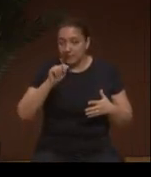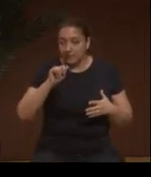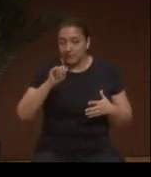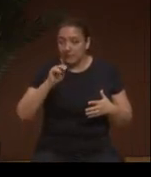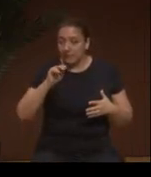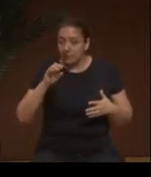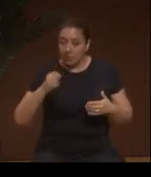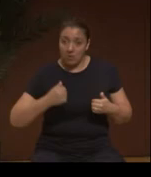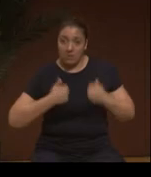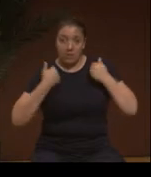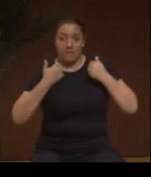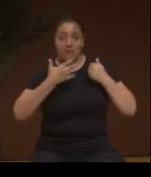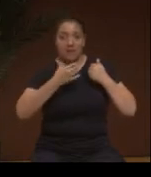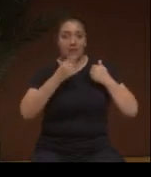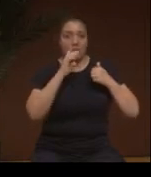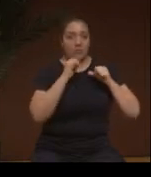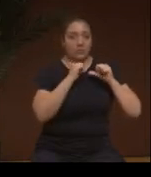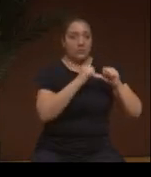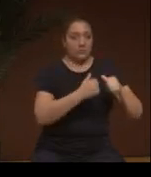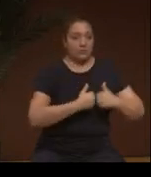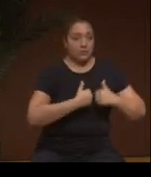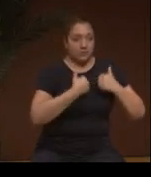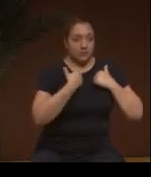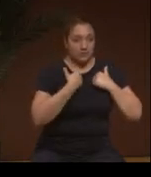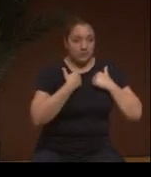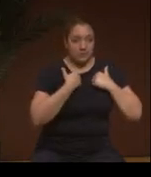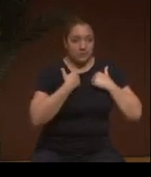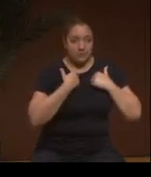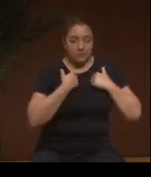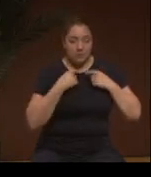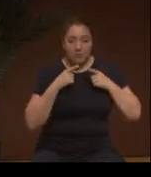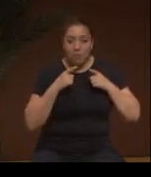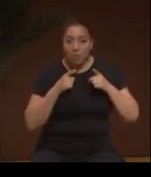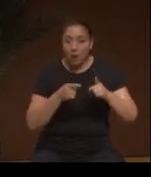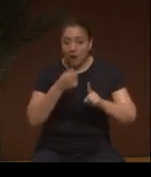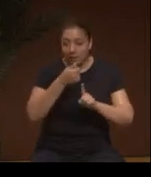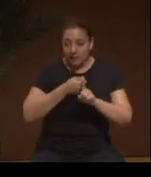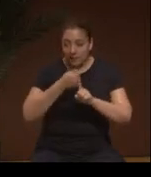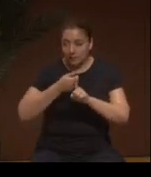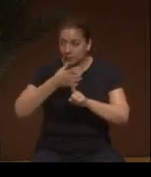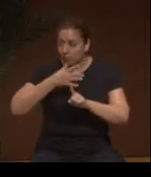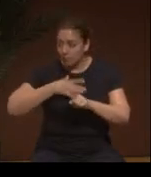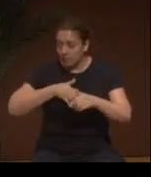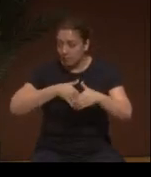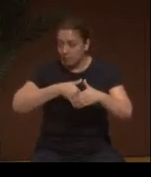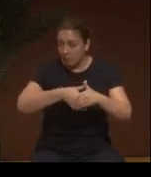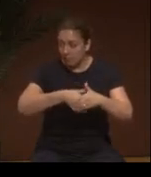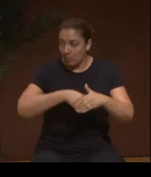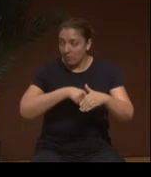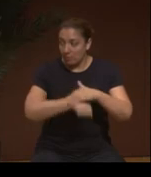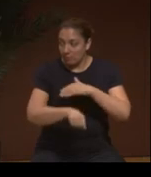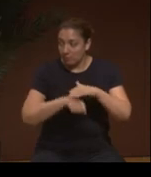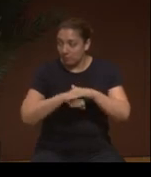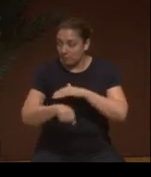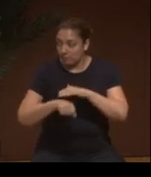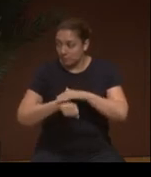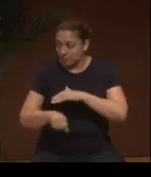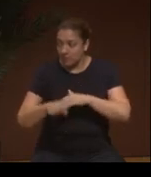but I have to get ready for this time I have because I might not be with you tomorrow.